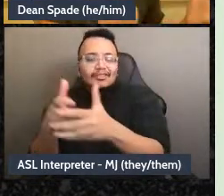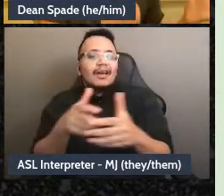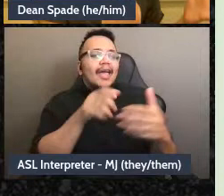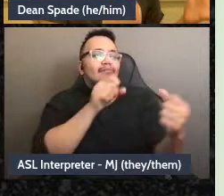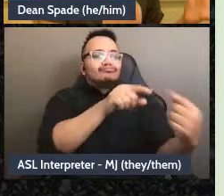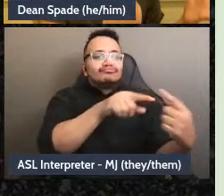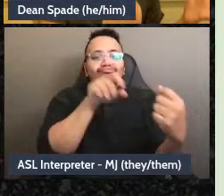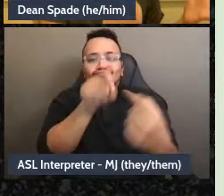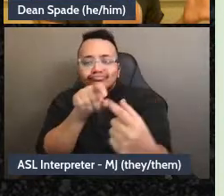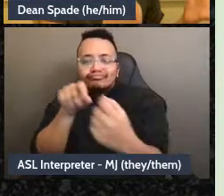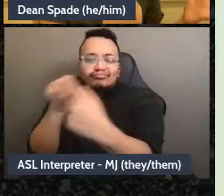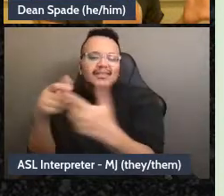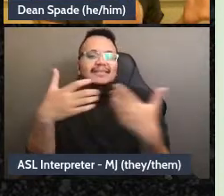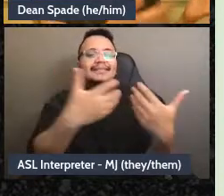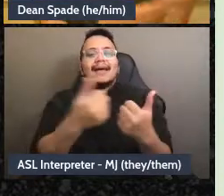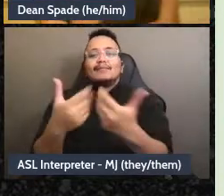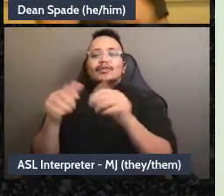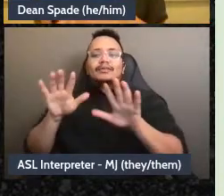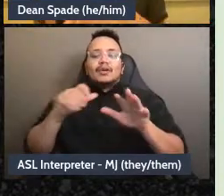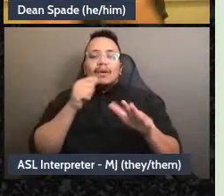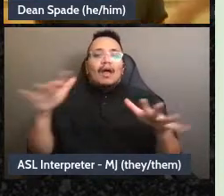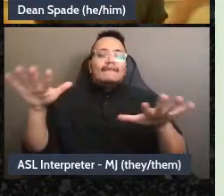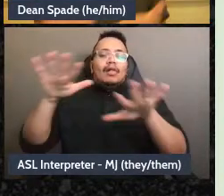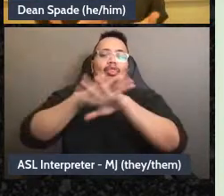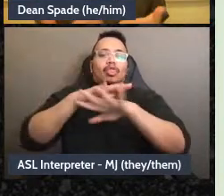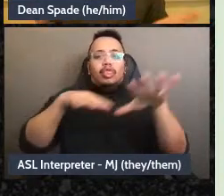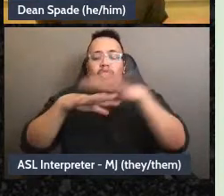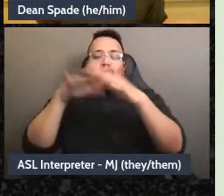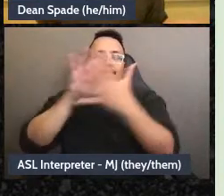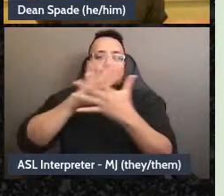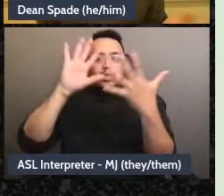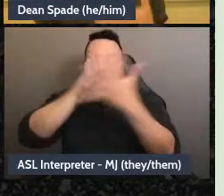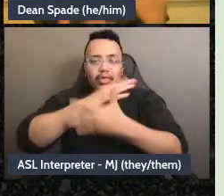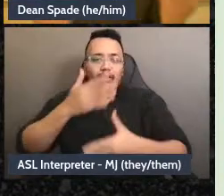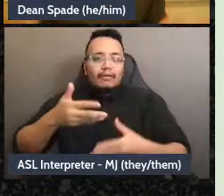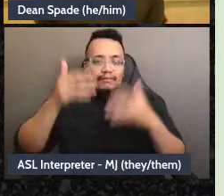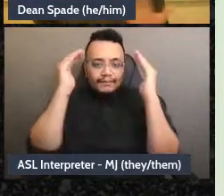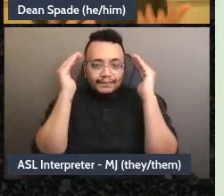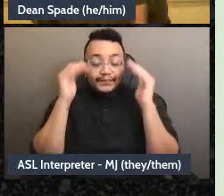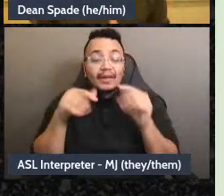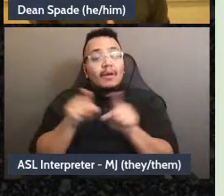find some way to make sure that the teams report back to the whole group like at some reasonable